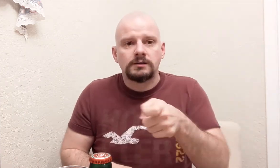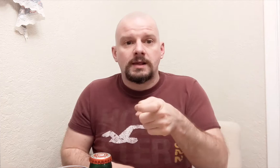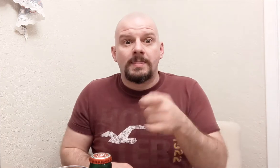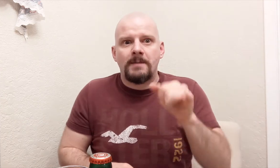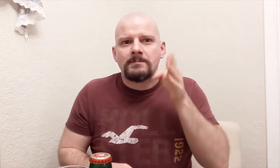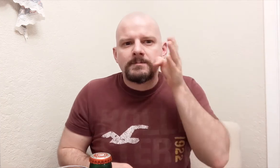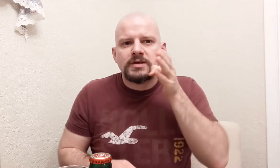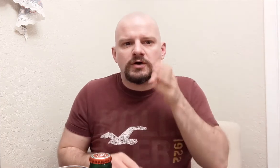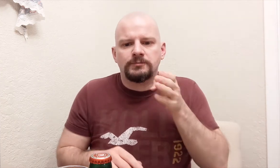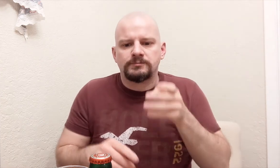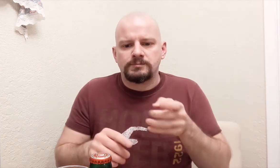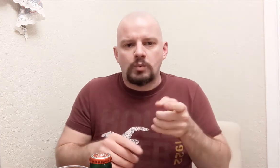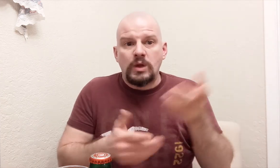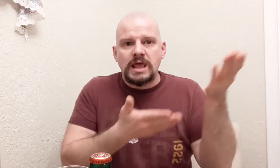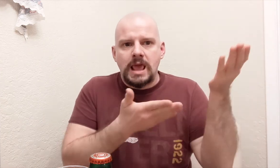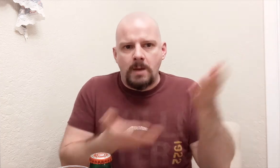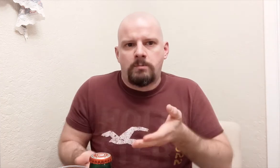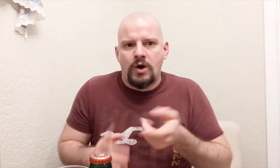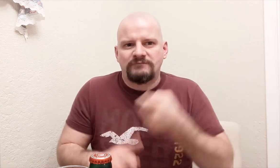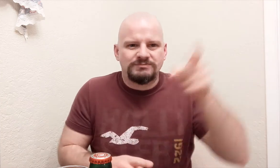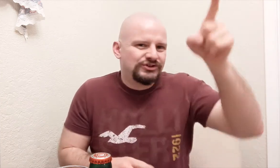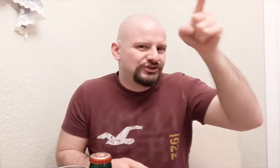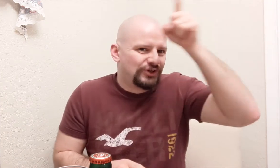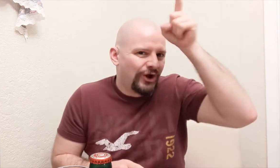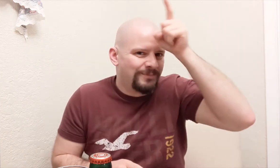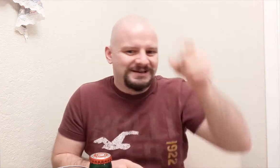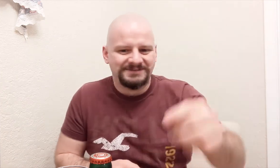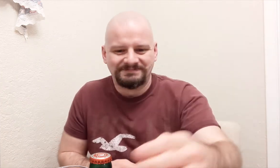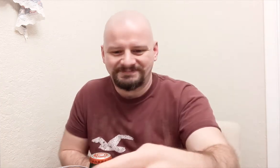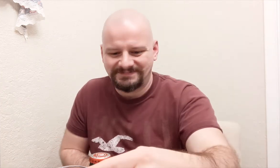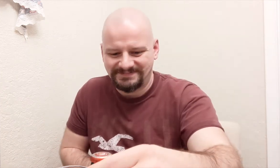This beer was imported from Germany.